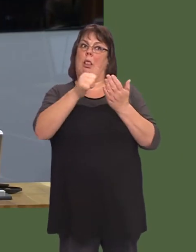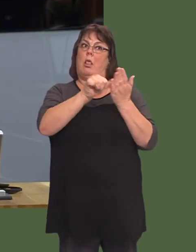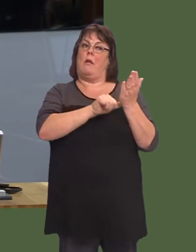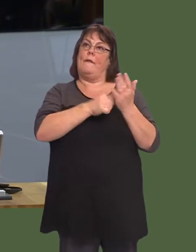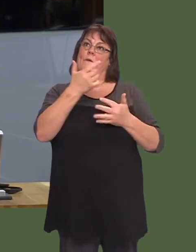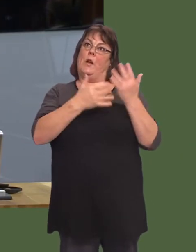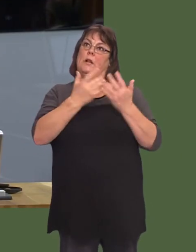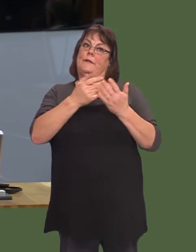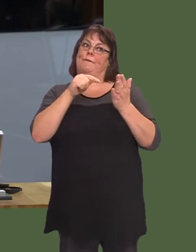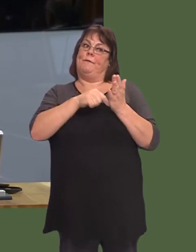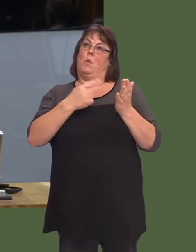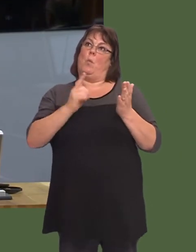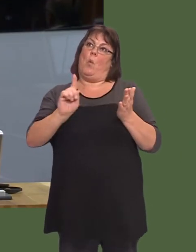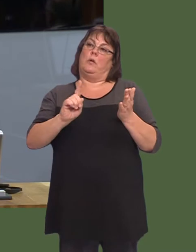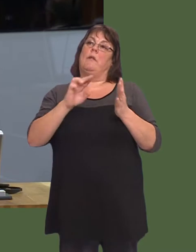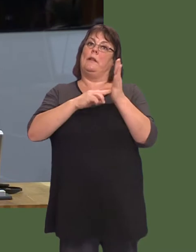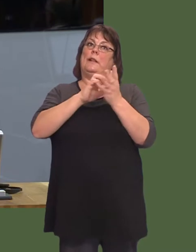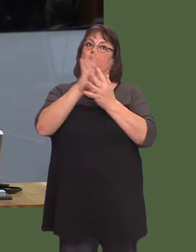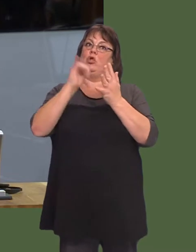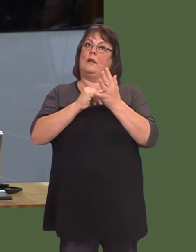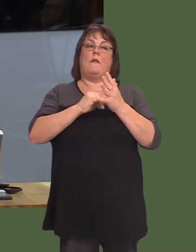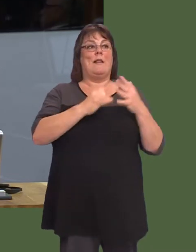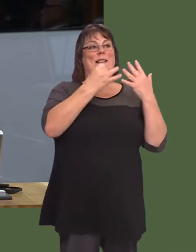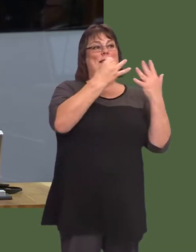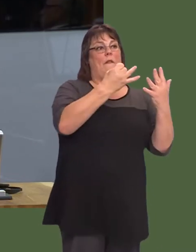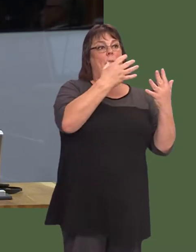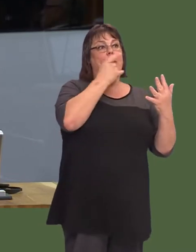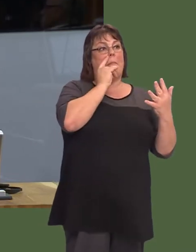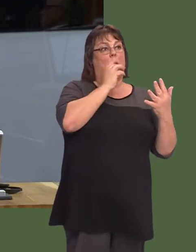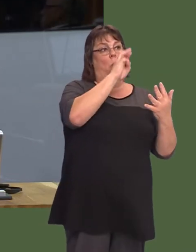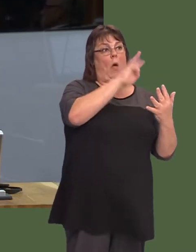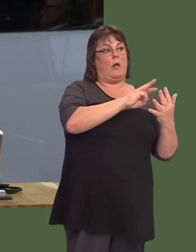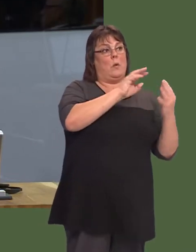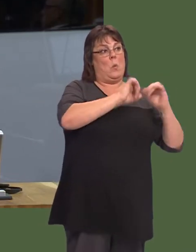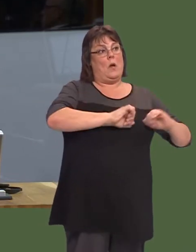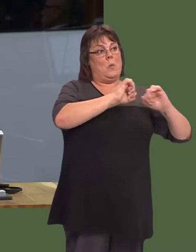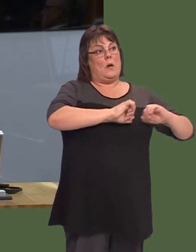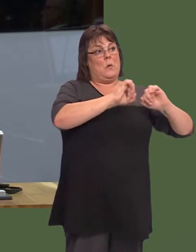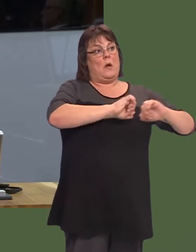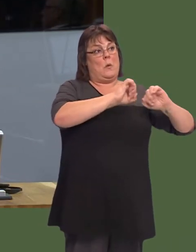Welsh NHS, and the figures showed that, in Wales, one in seven people is on a waiting